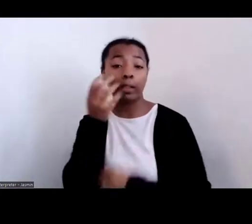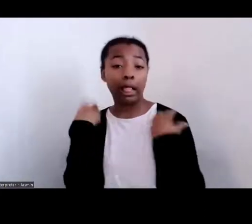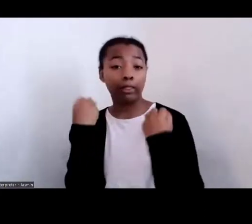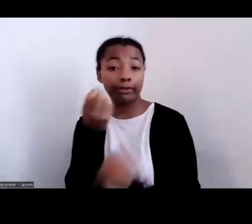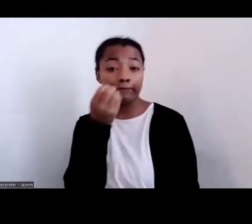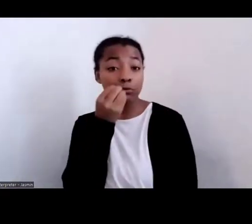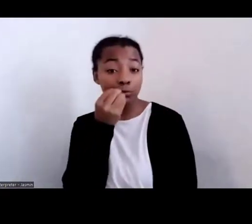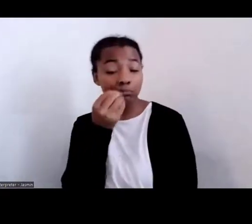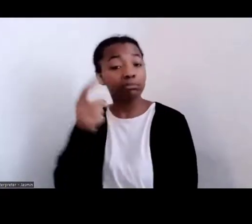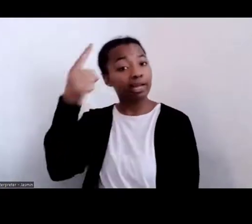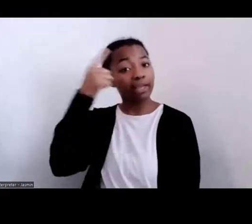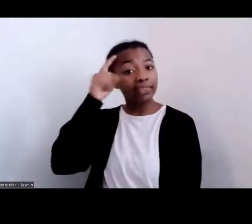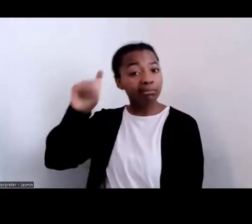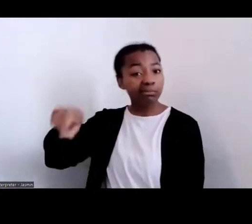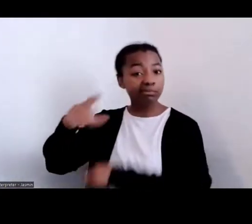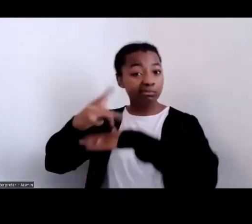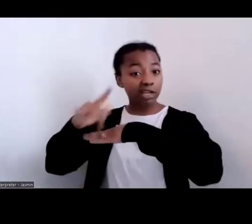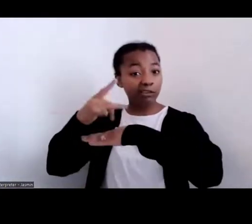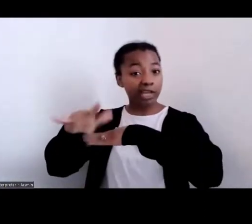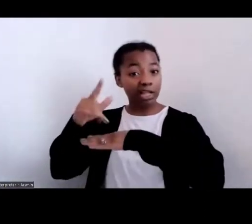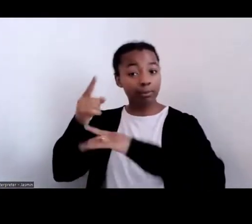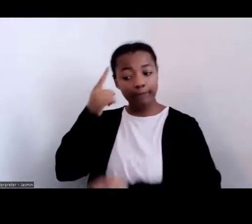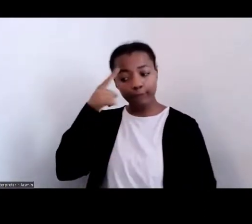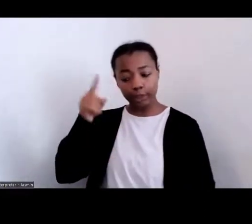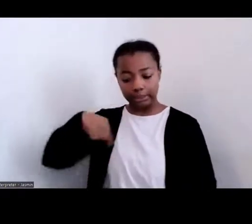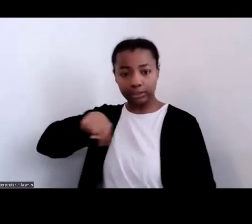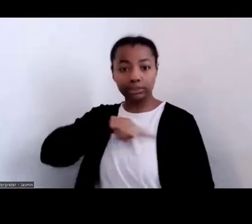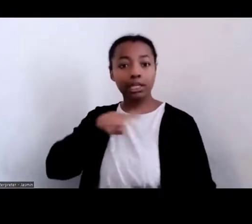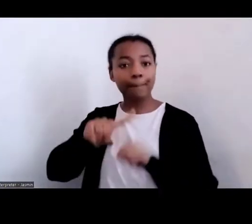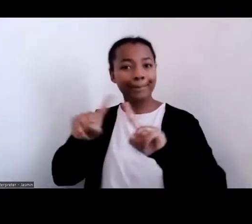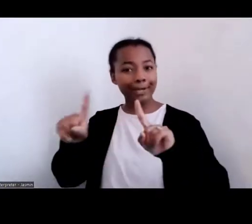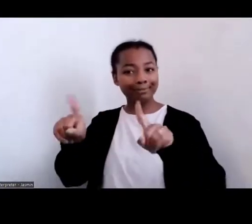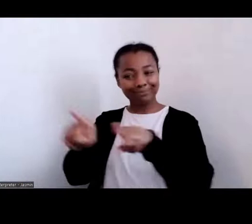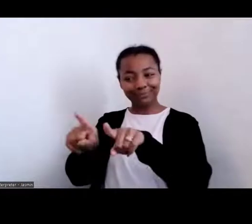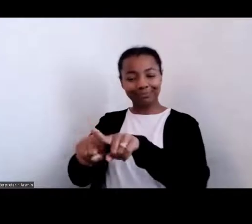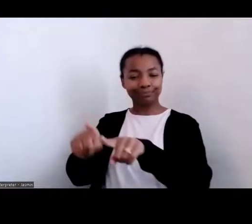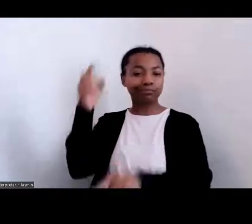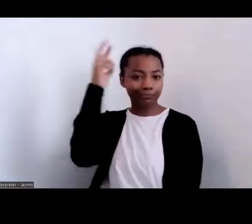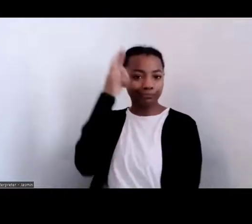available to us, but we know all too often that many black and